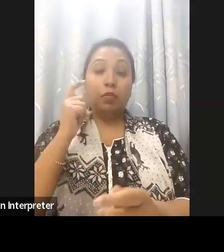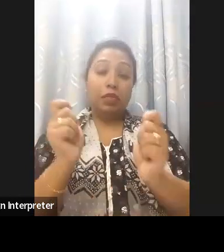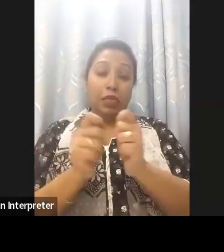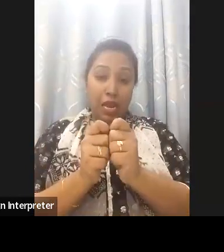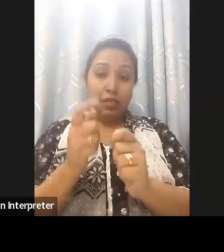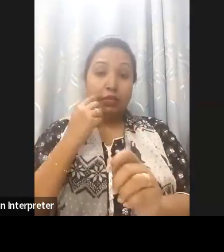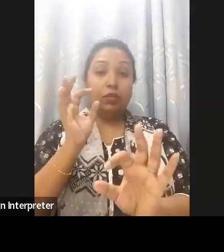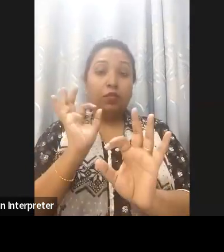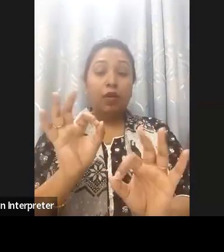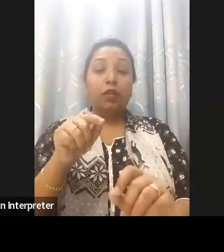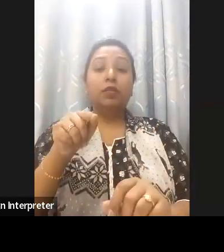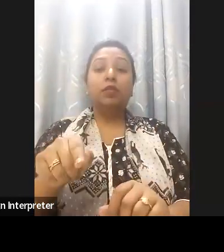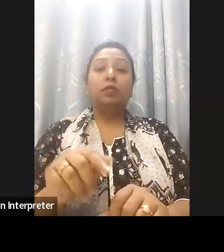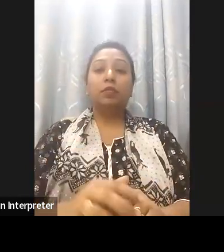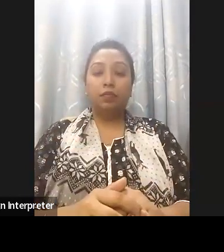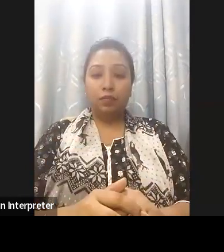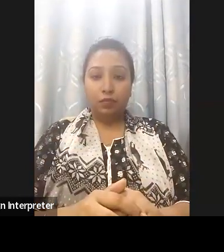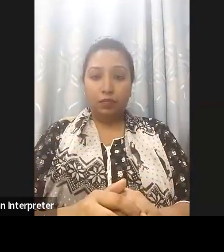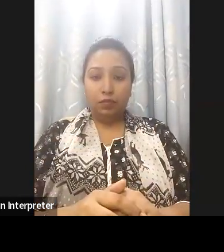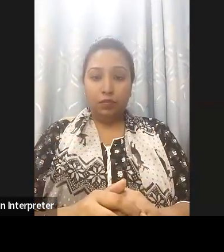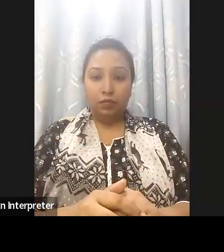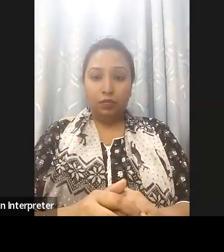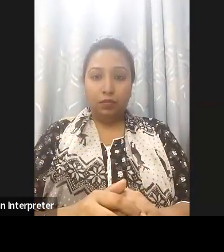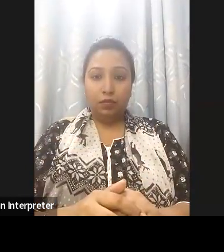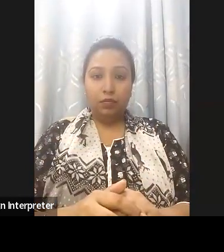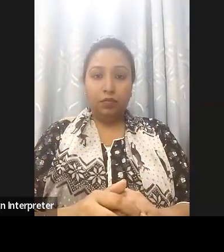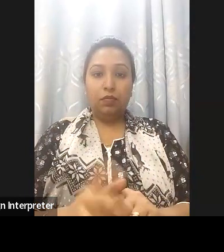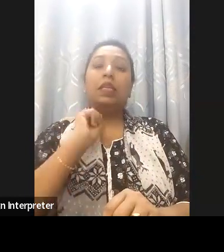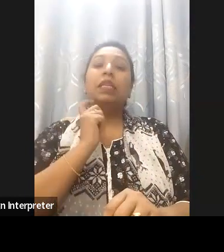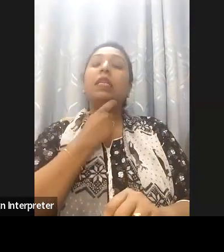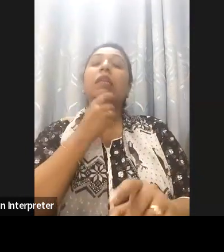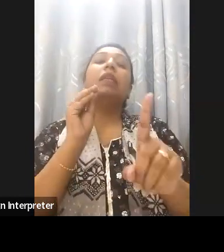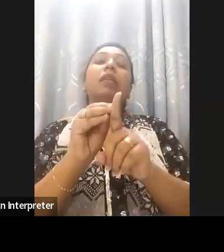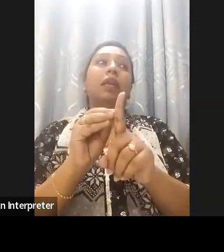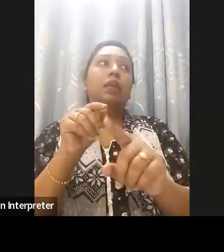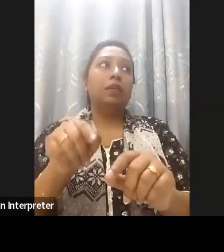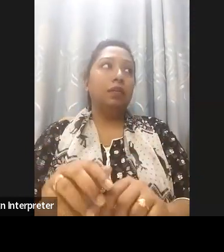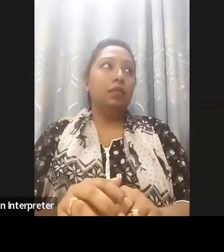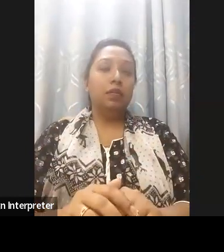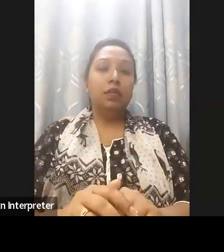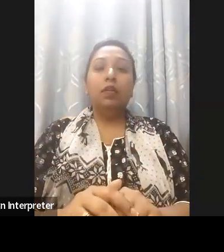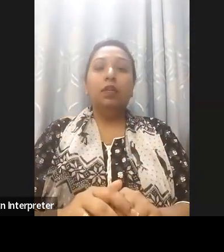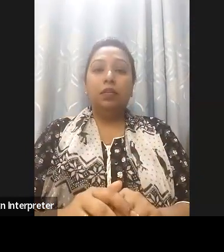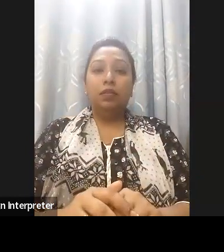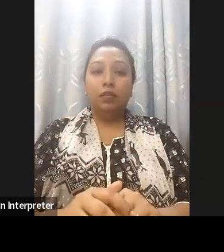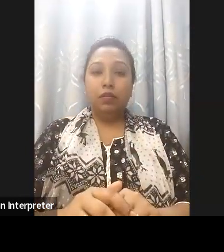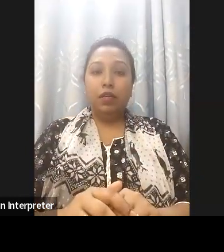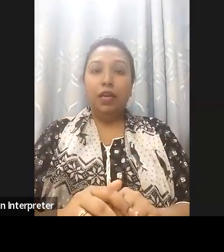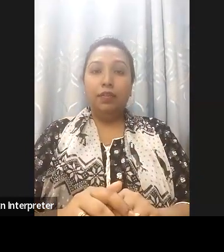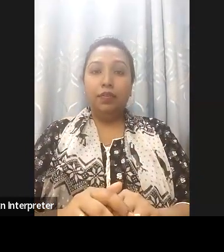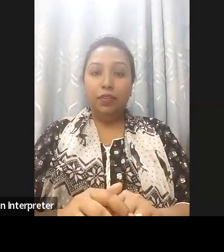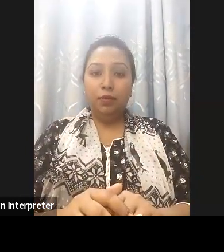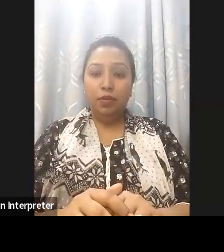websites mostly governments that you are training in these, in this skill of web accessibility